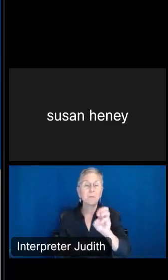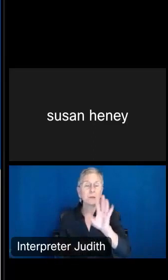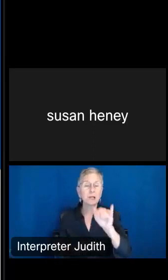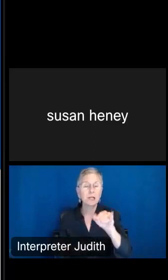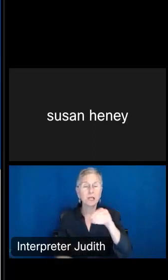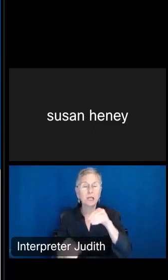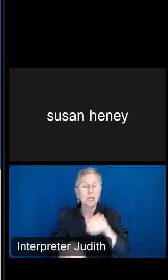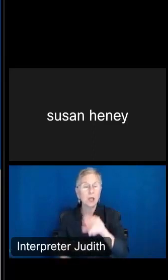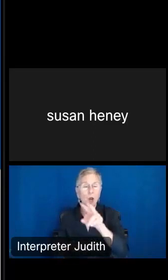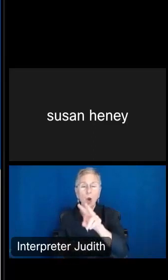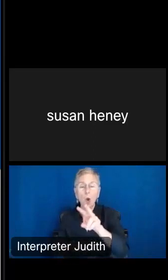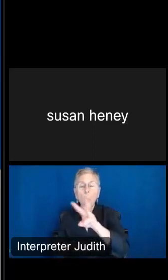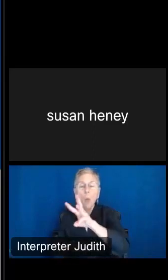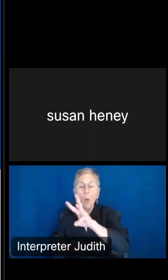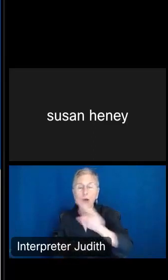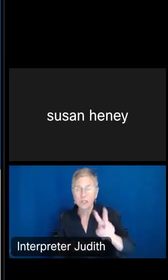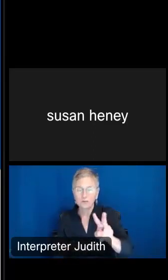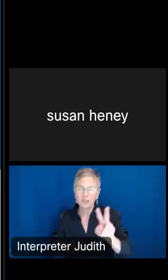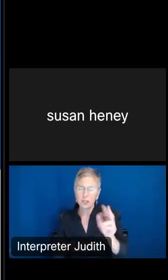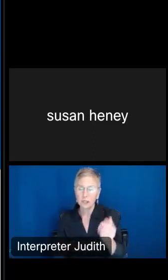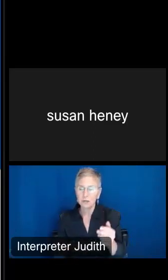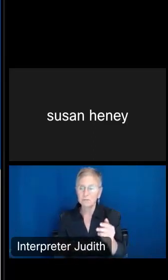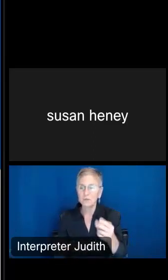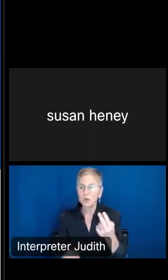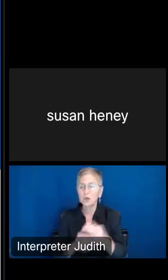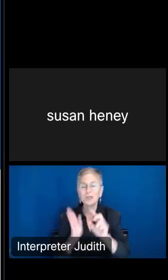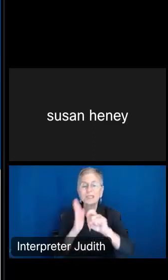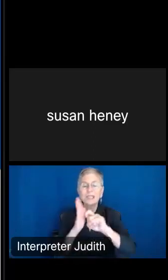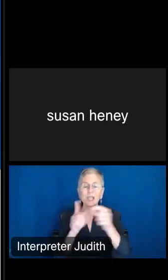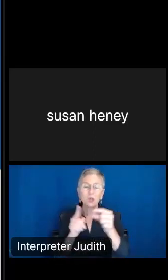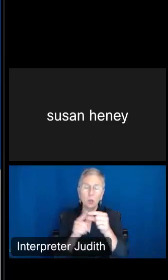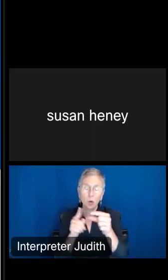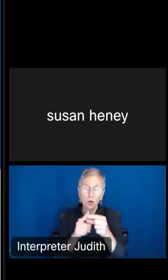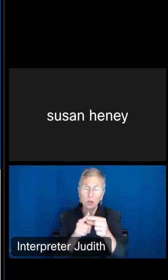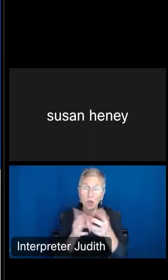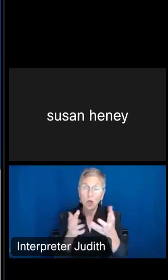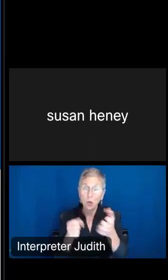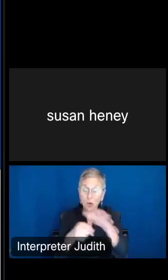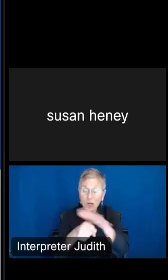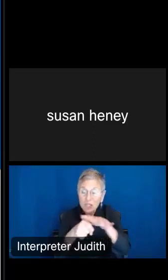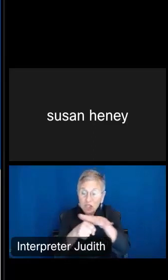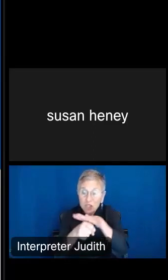a combination of keywords. You definitely want to have a geography listed there, so